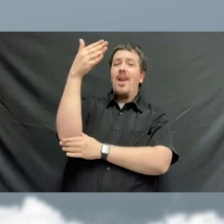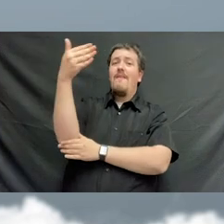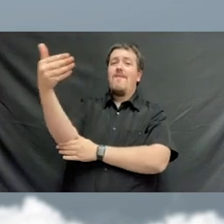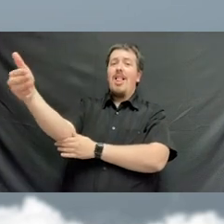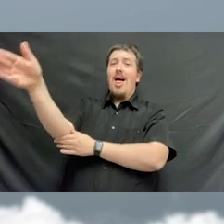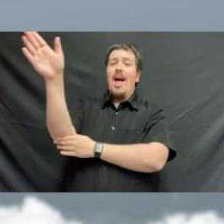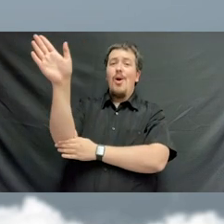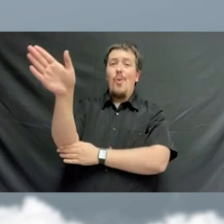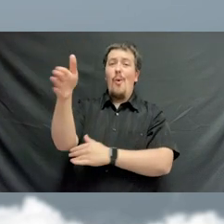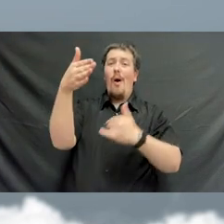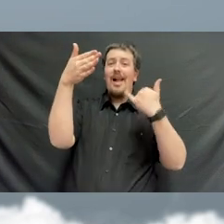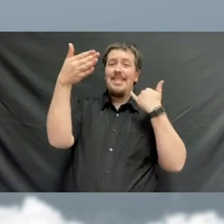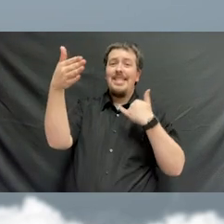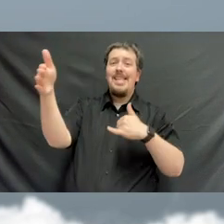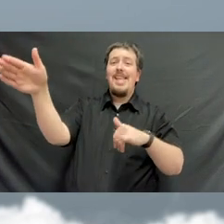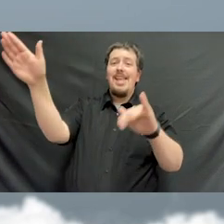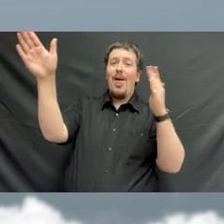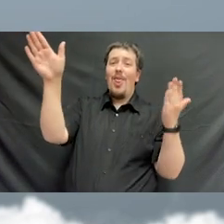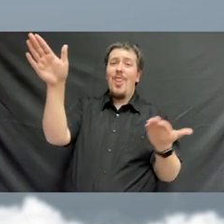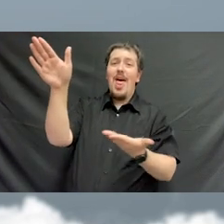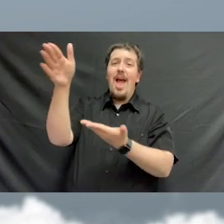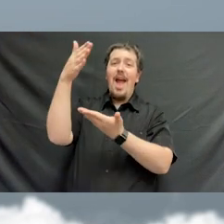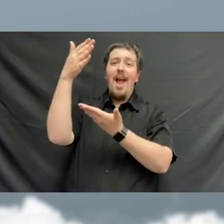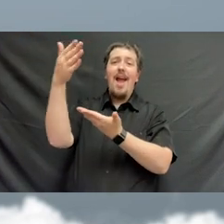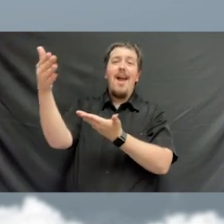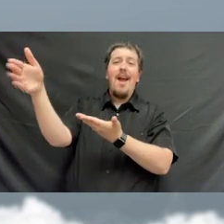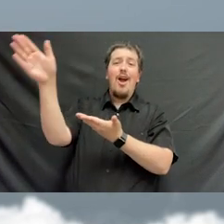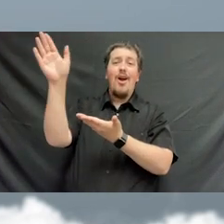That our flag was still there